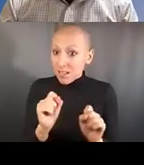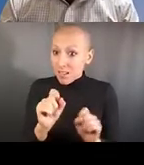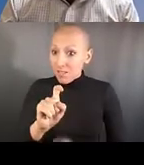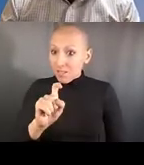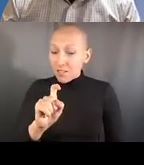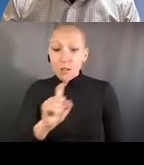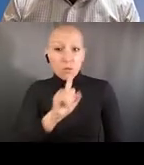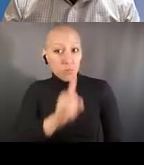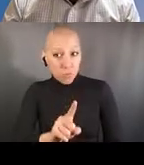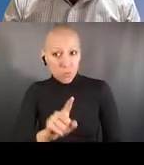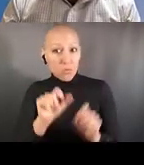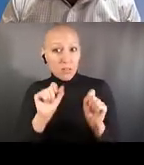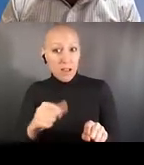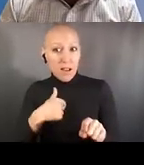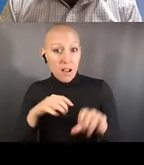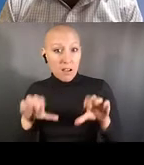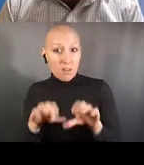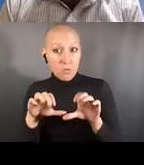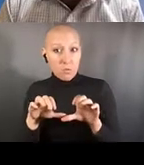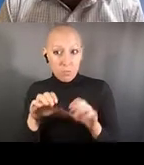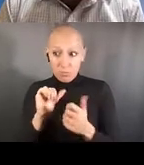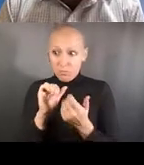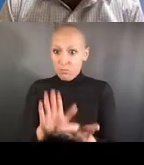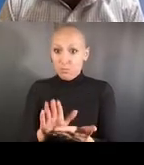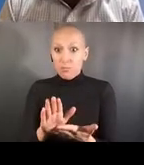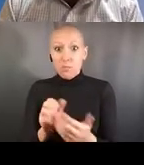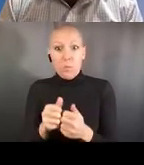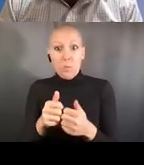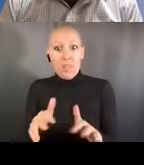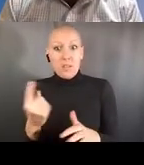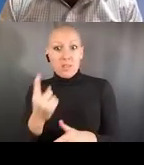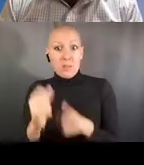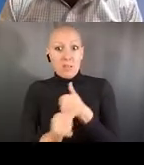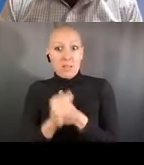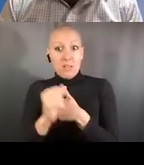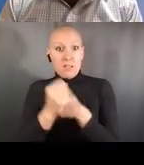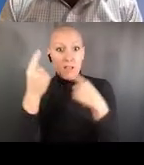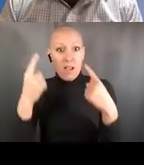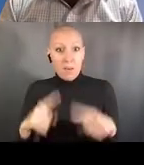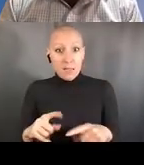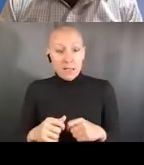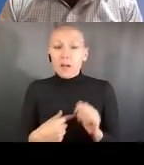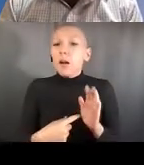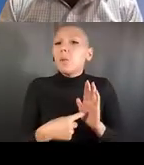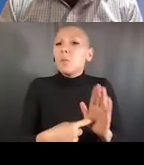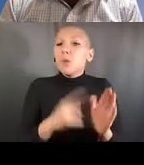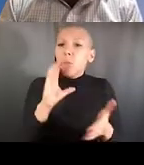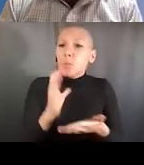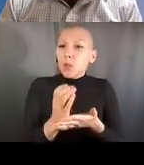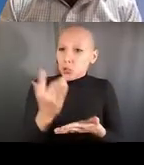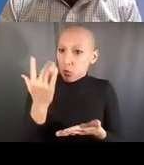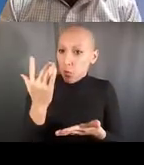is not focusing on this issue sufficiently. Despite, as I showed you at the beginning,